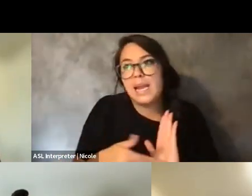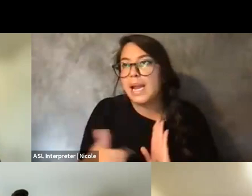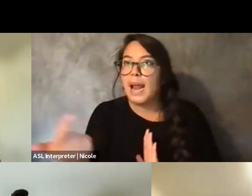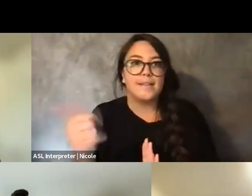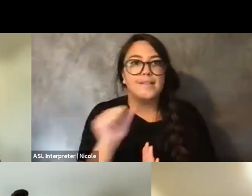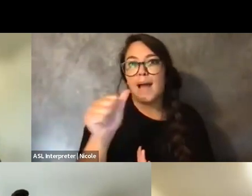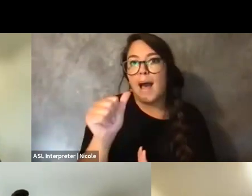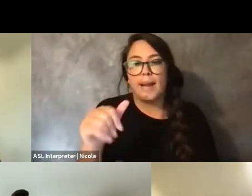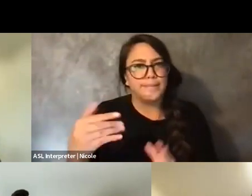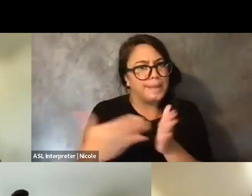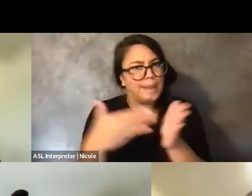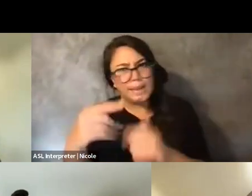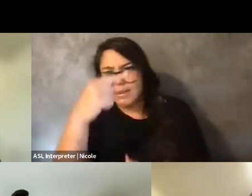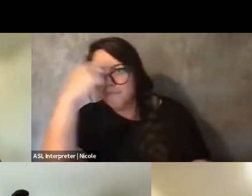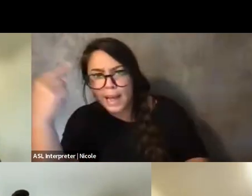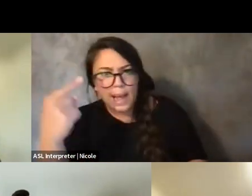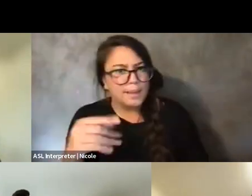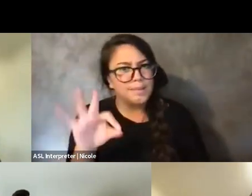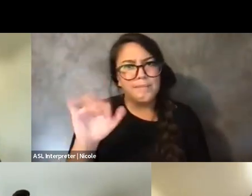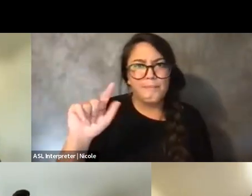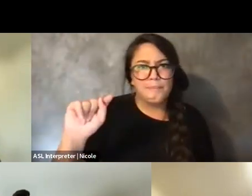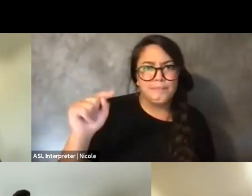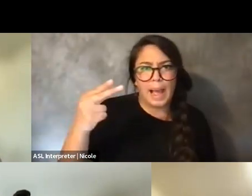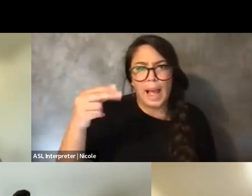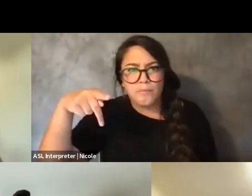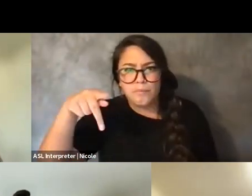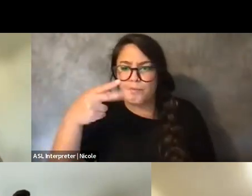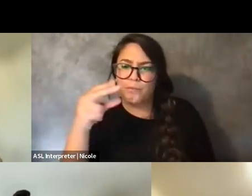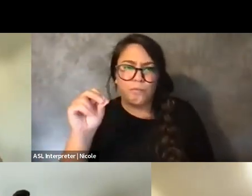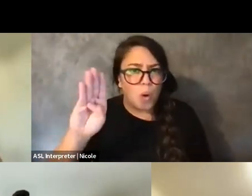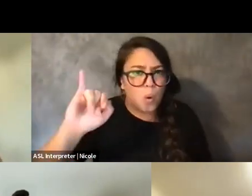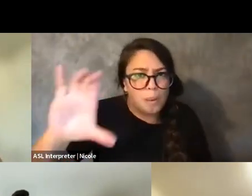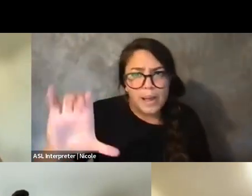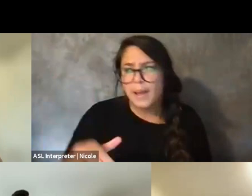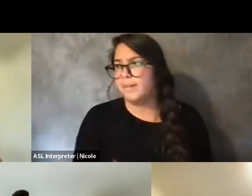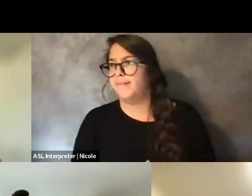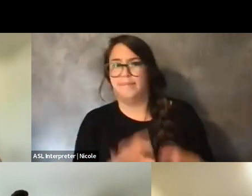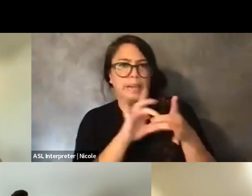or racial capitalism or whatever the case may be, is just as touched by it and perhaps needs